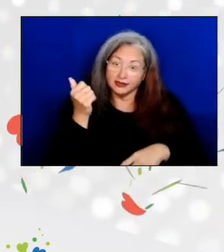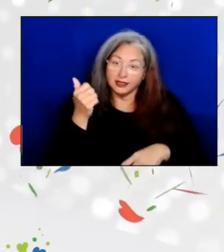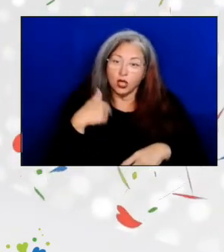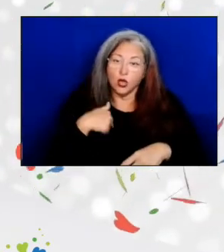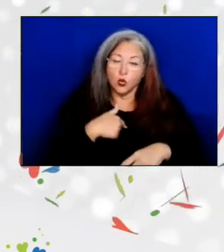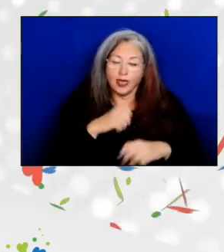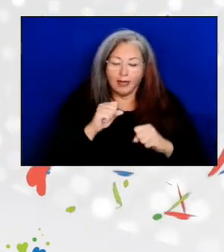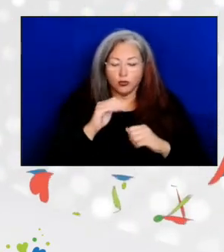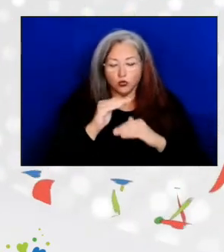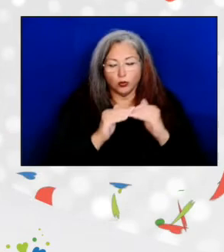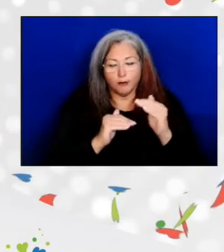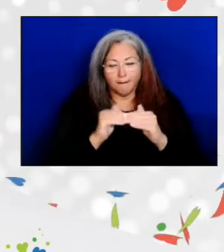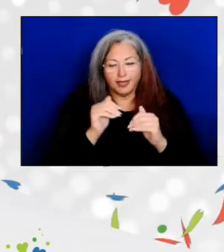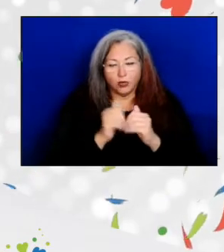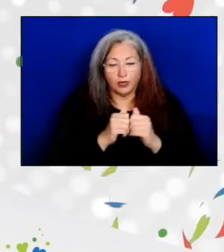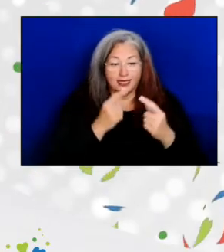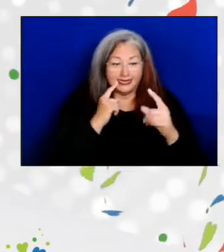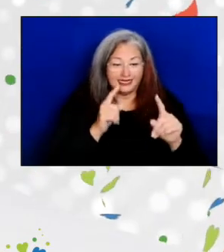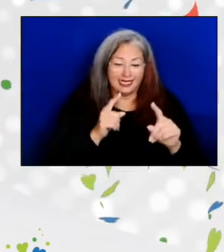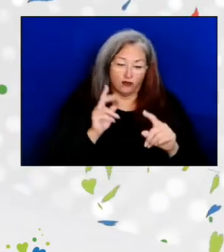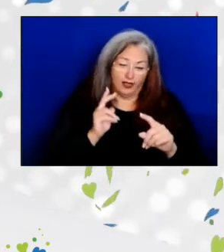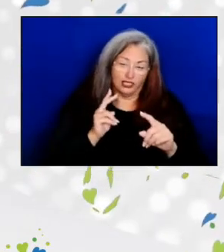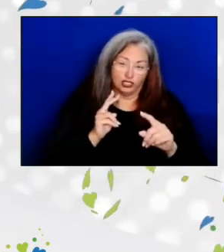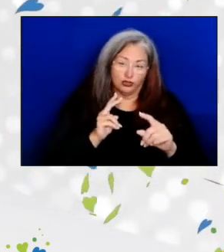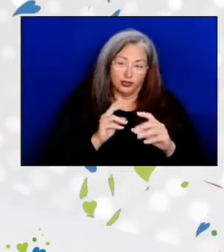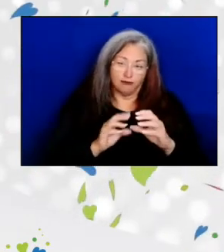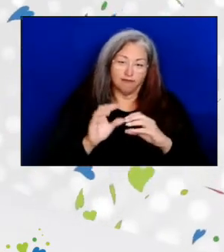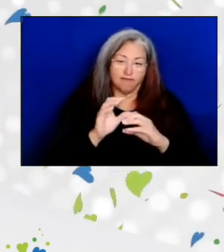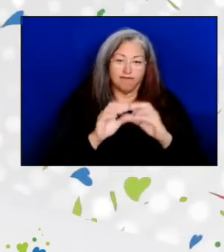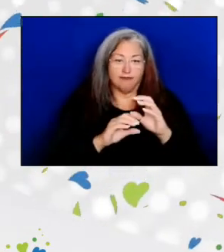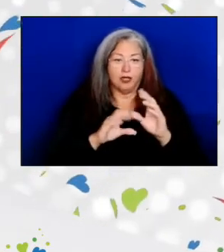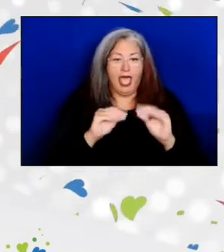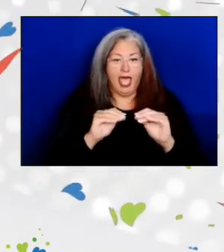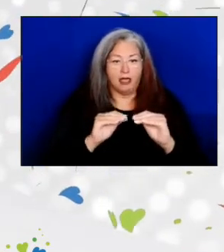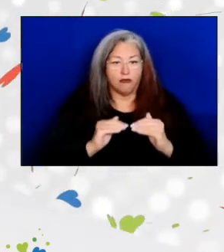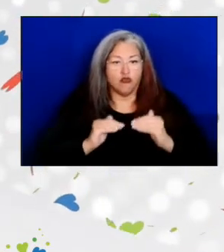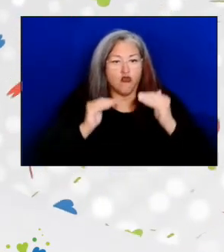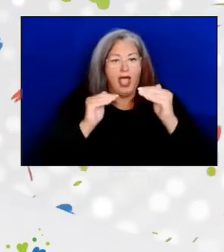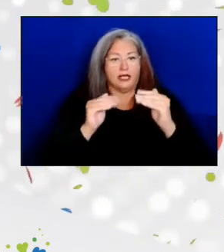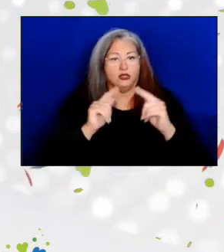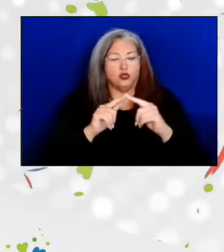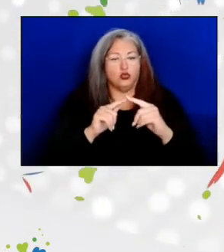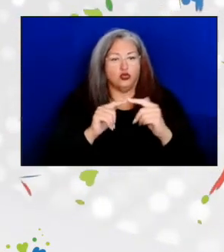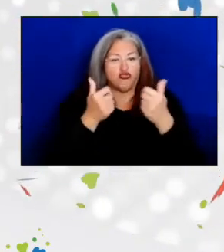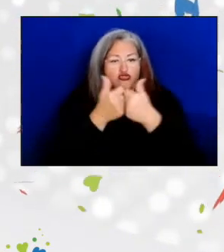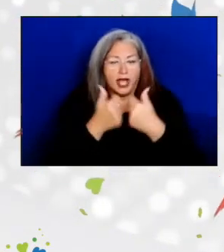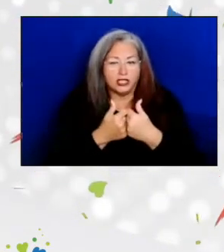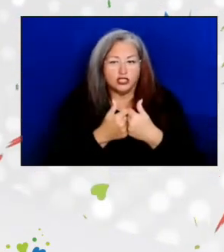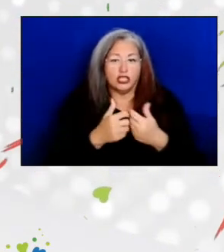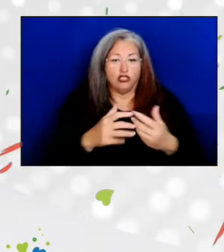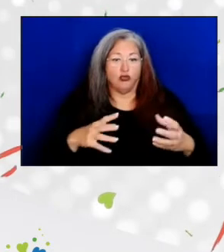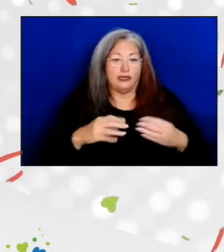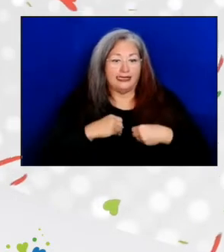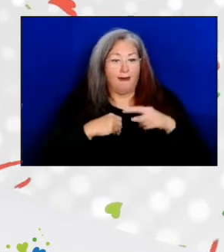on a successful history on stepping up to challenges on taking the challenges as opportunities